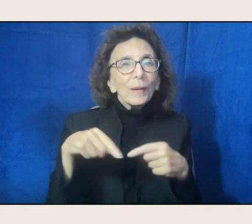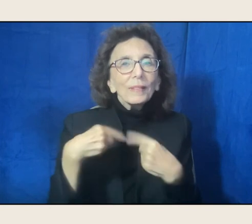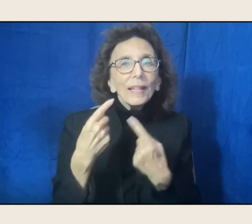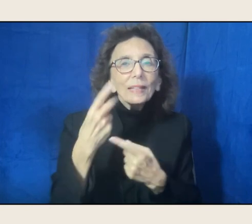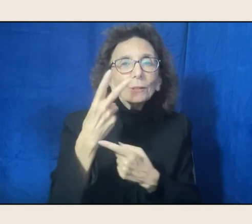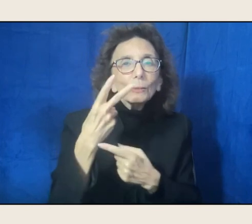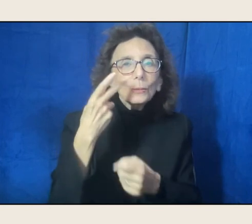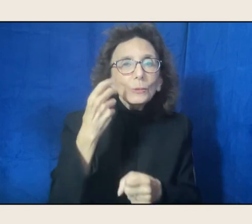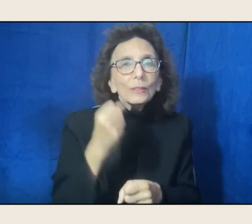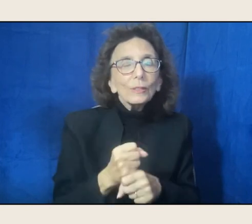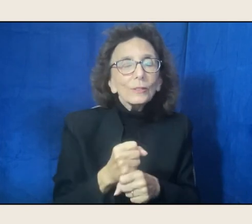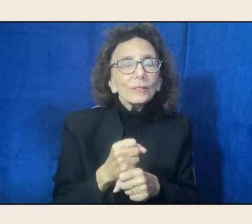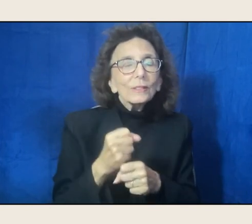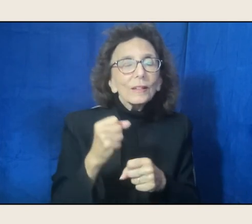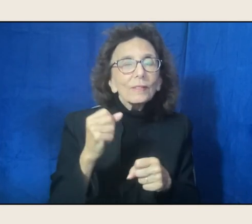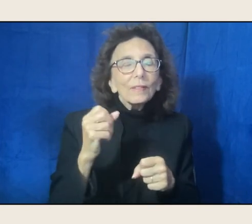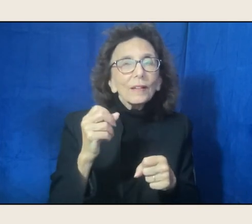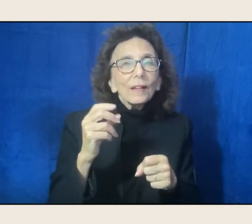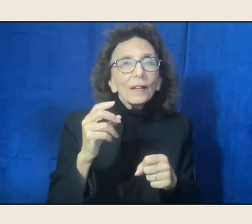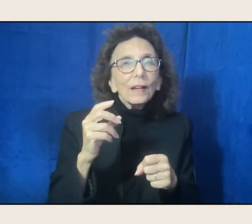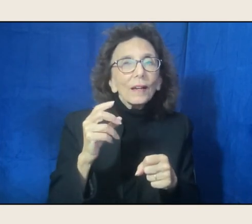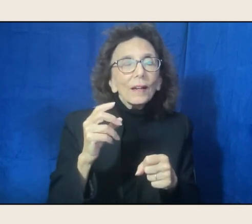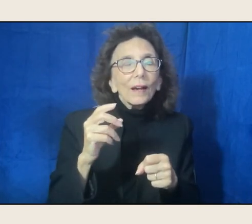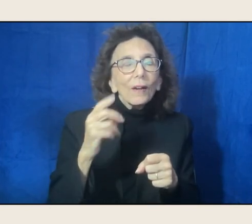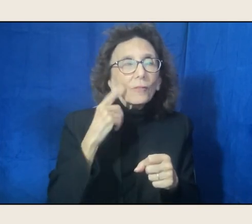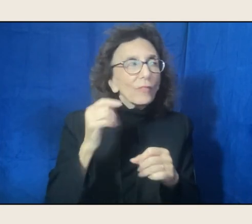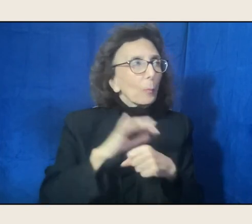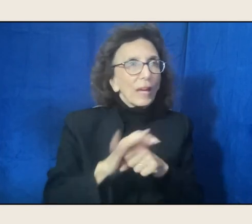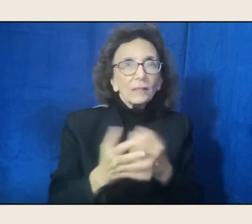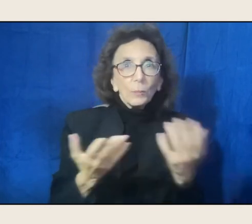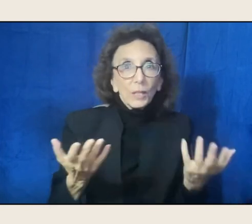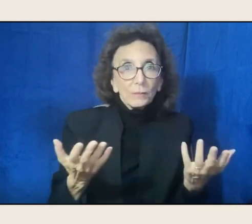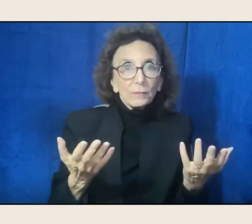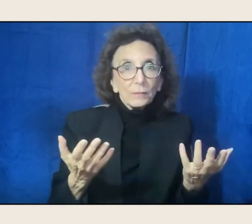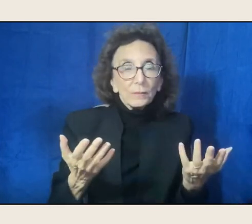and how that has both affected your writing,